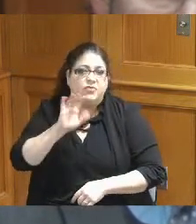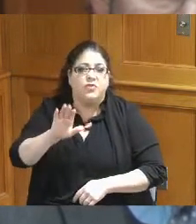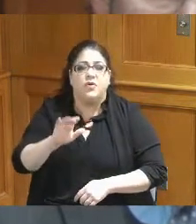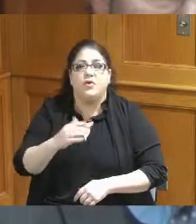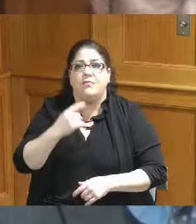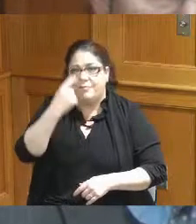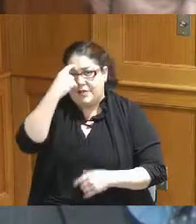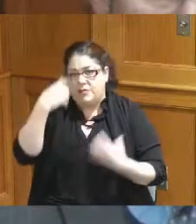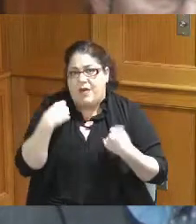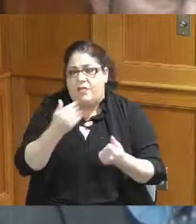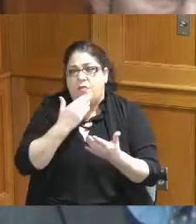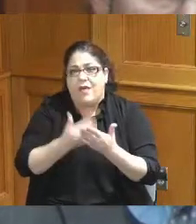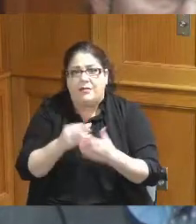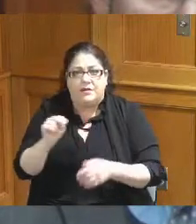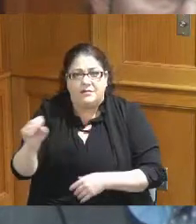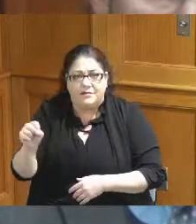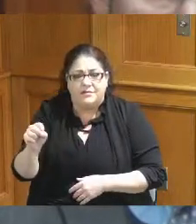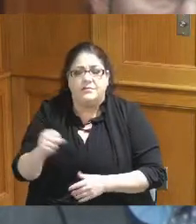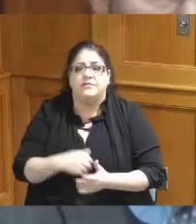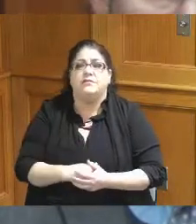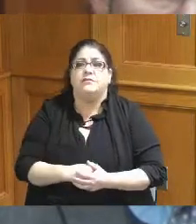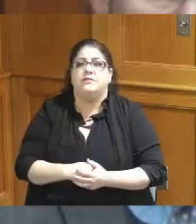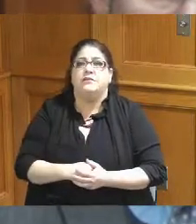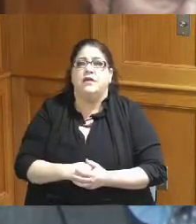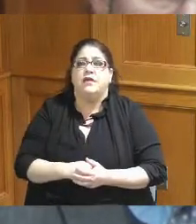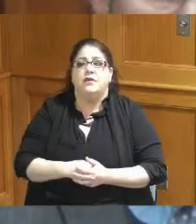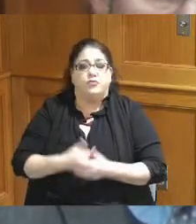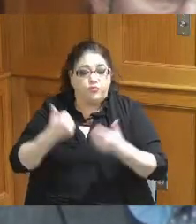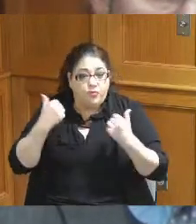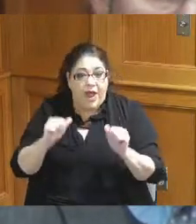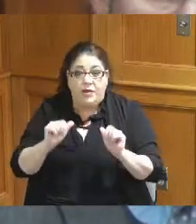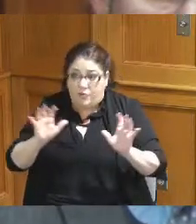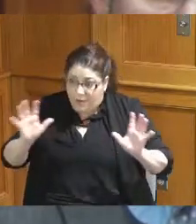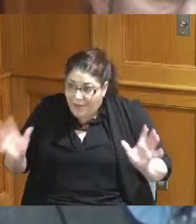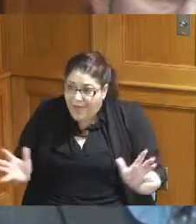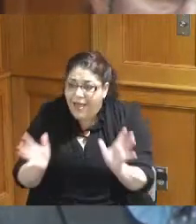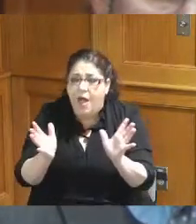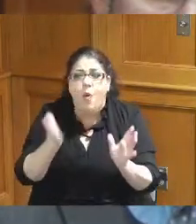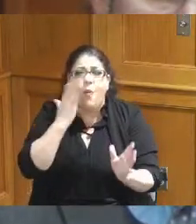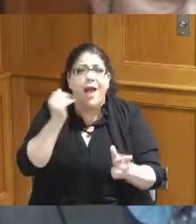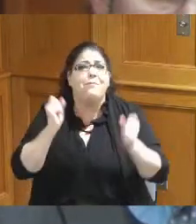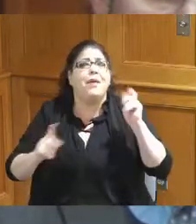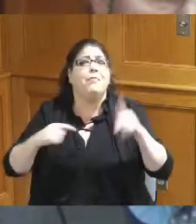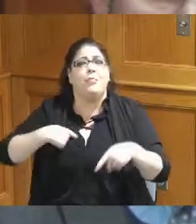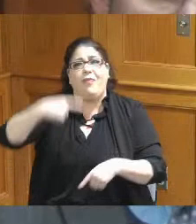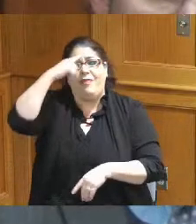to push this information out to schools trying to reduce stigma about mental health and also